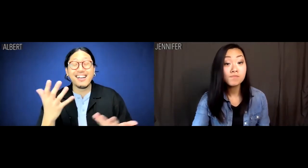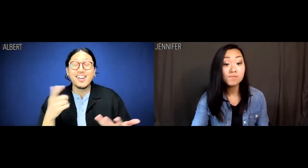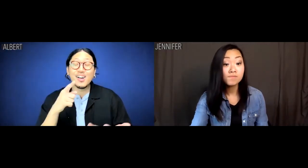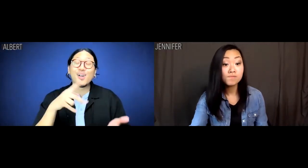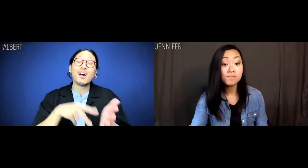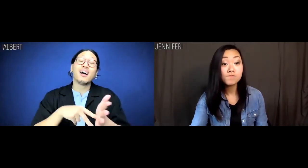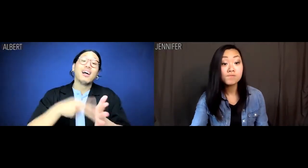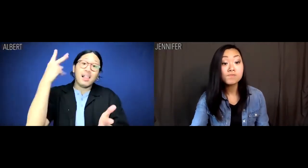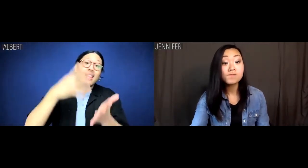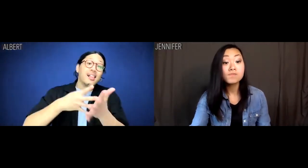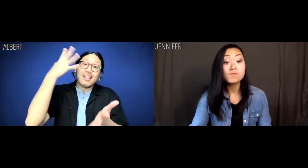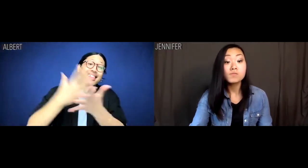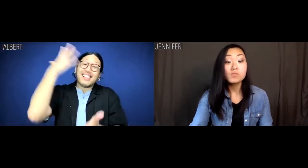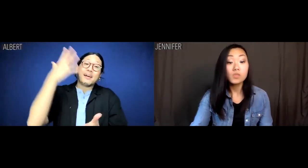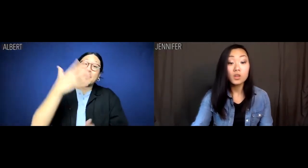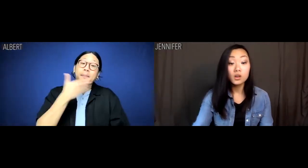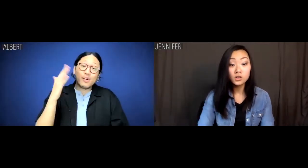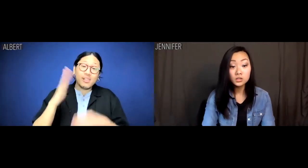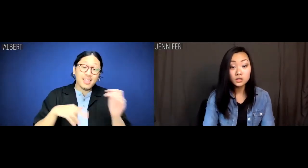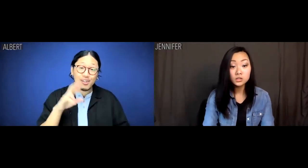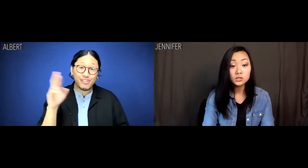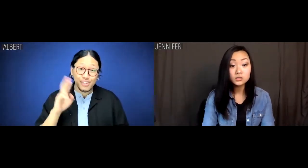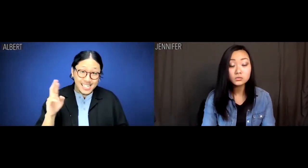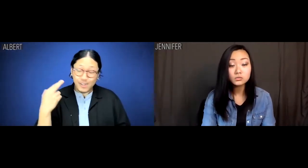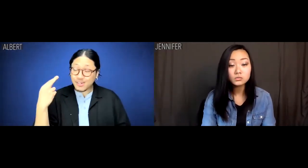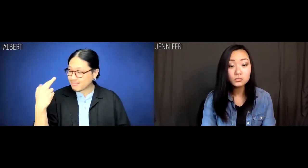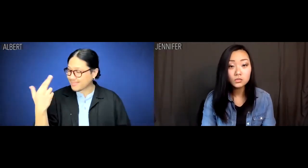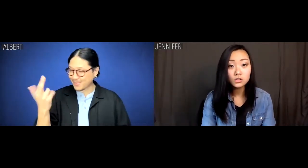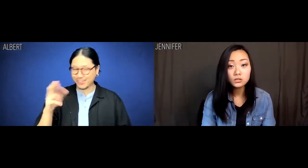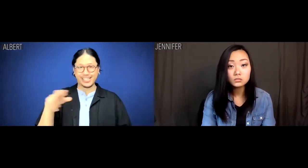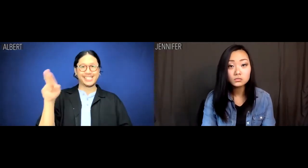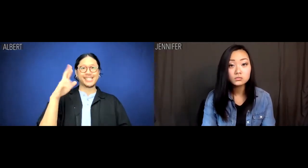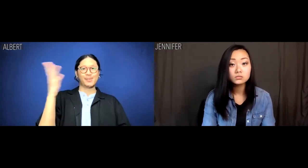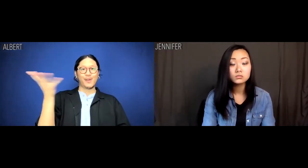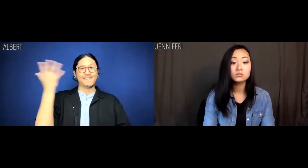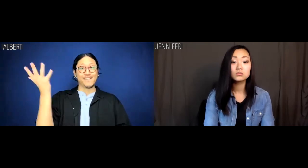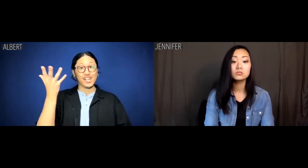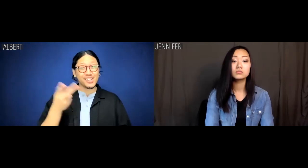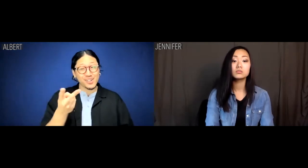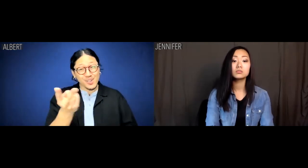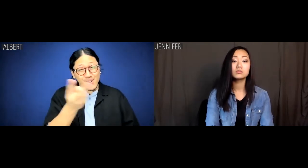Albert: You were one hundred times better than Reggie.